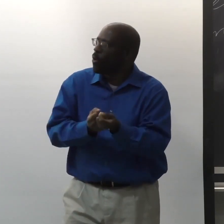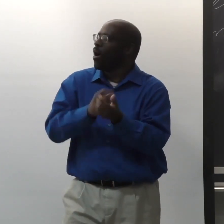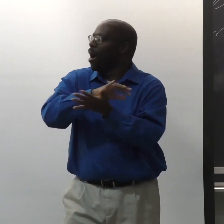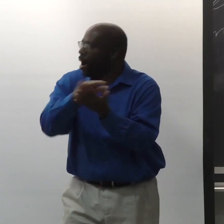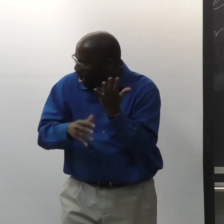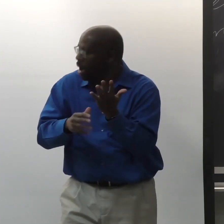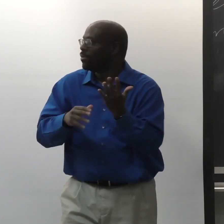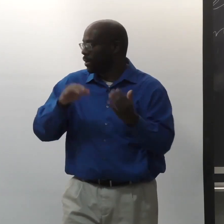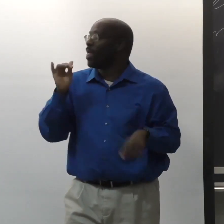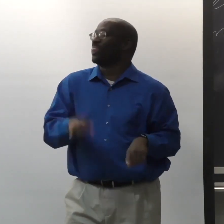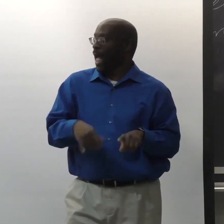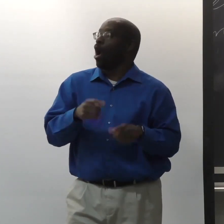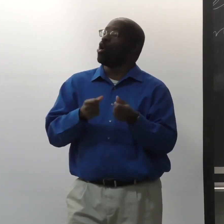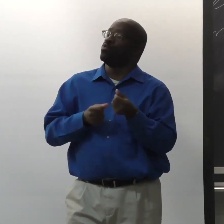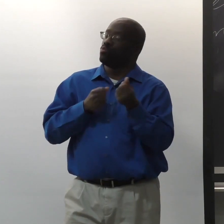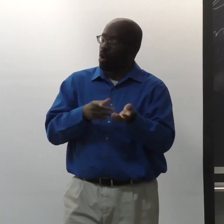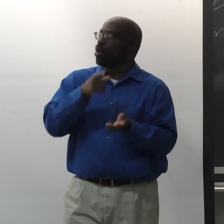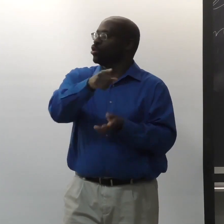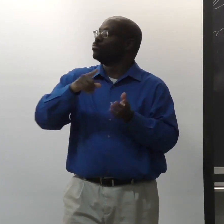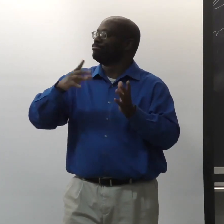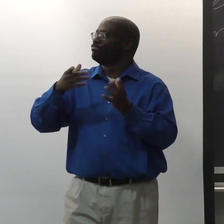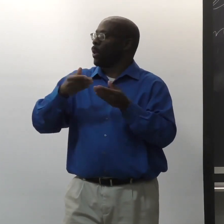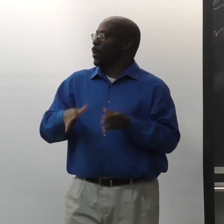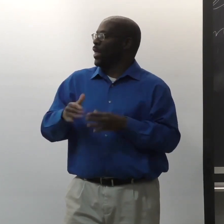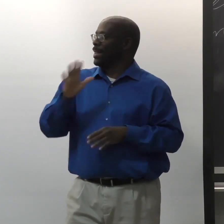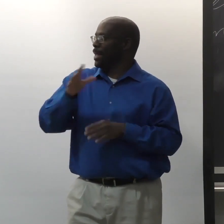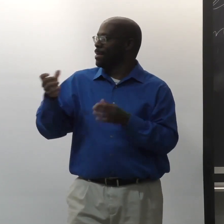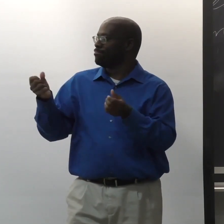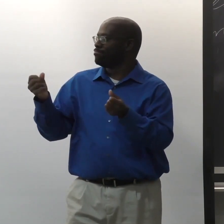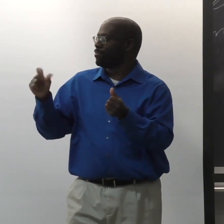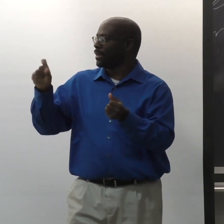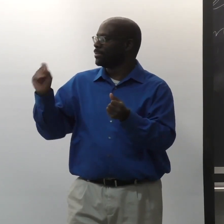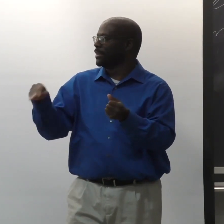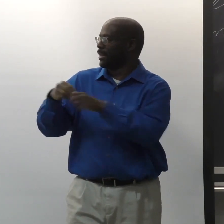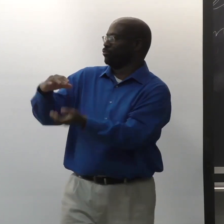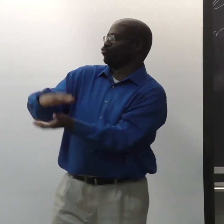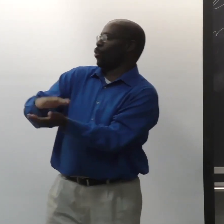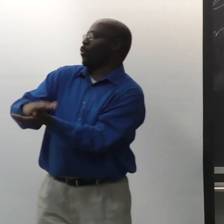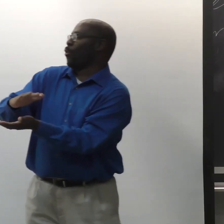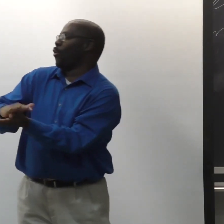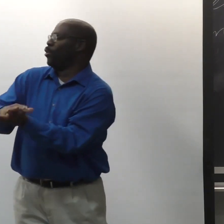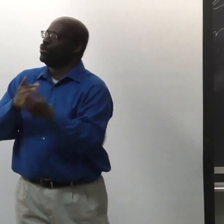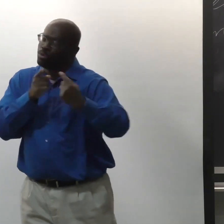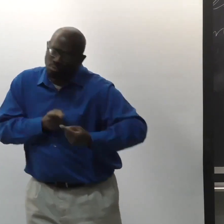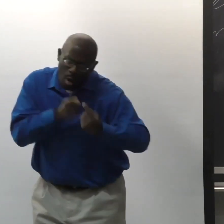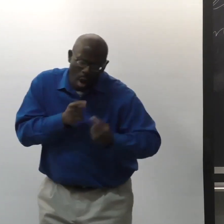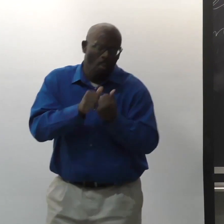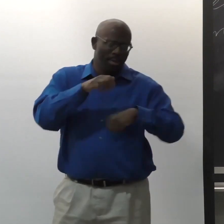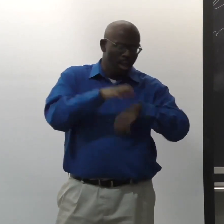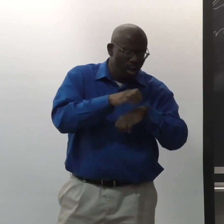without providing all the support that's needed. And that caused the family to lose some of their Mexican signing.